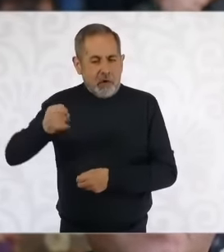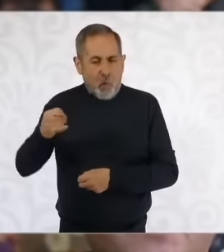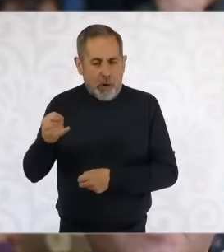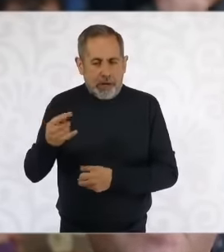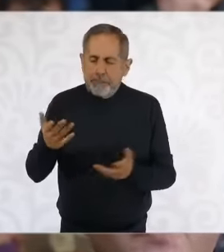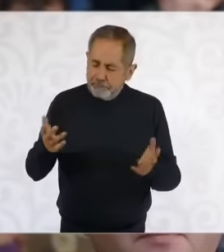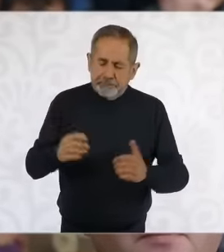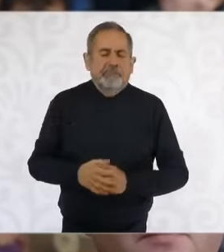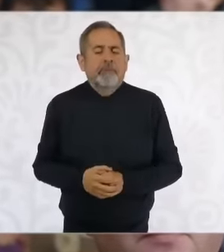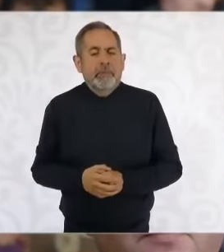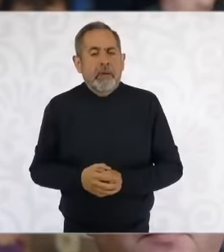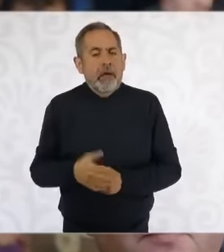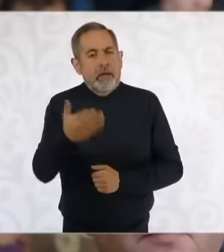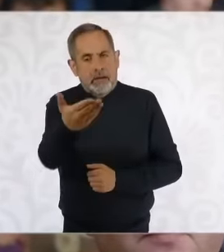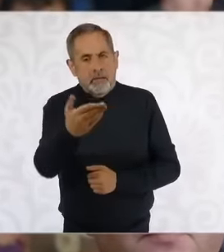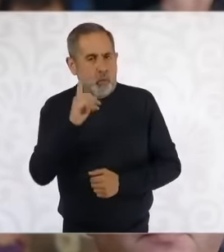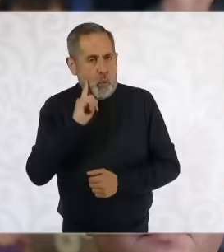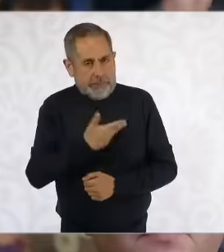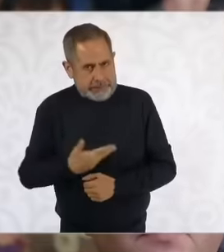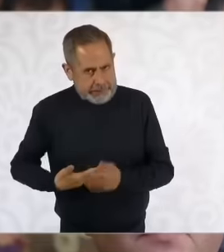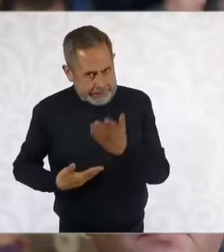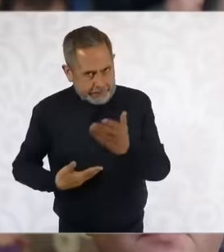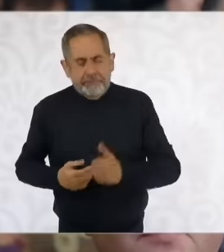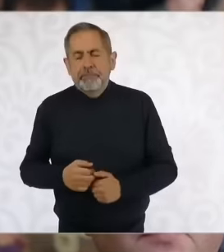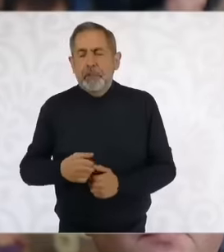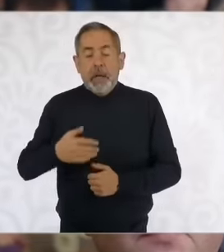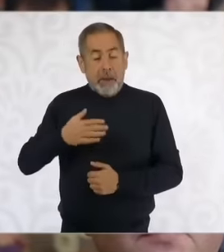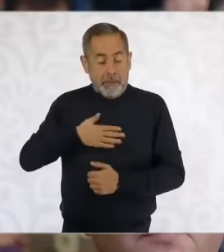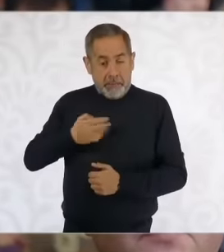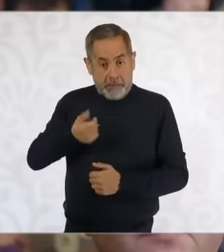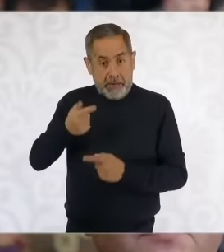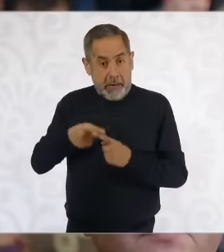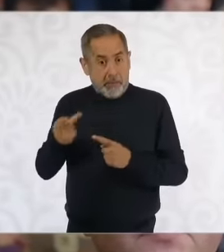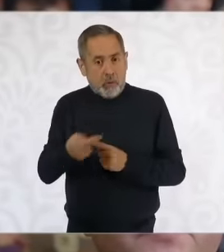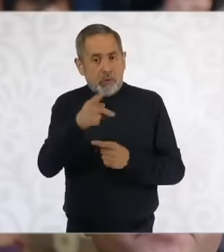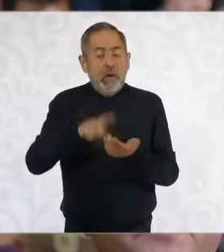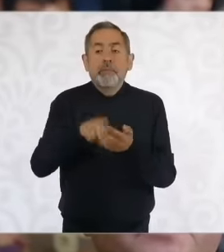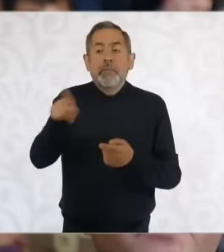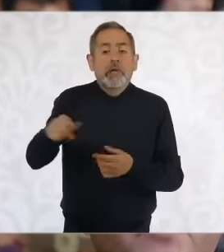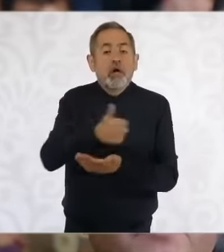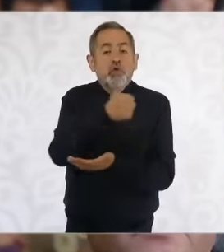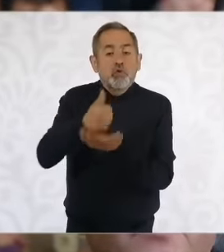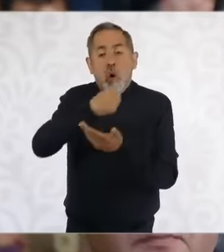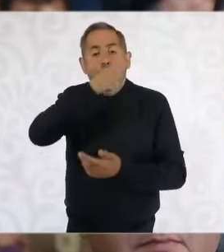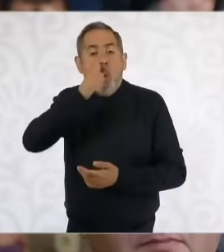president my first question Ciudad Juárez on the border of Chihuahua Texas is suffering a